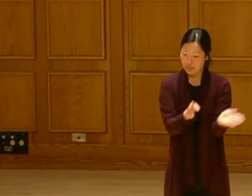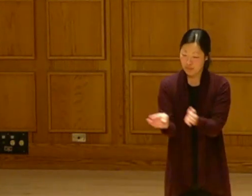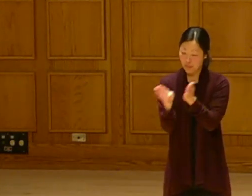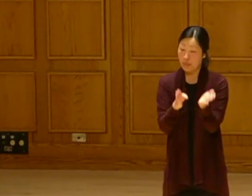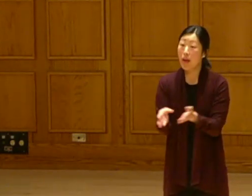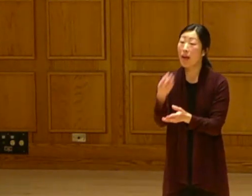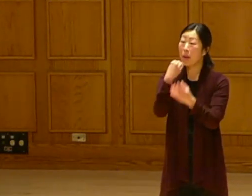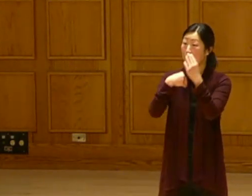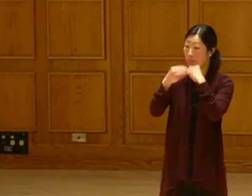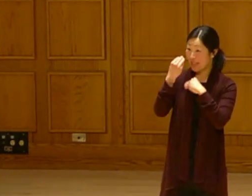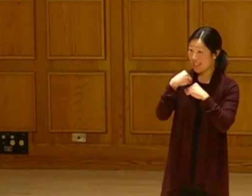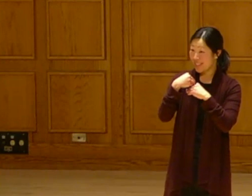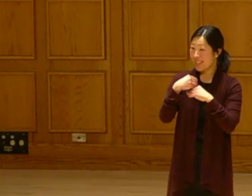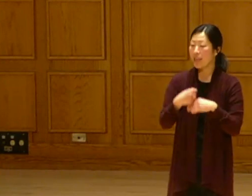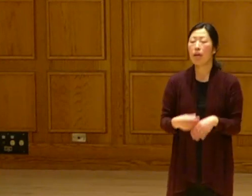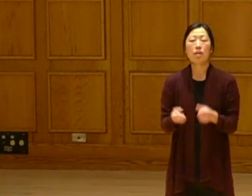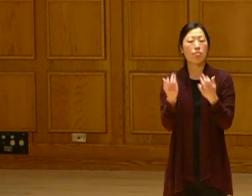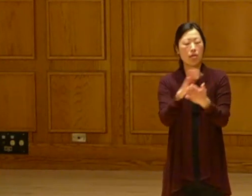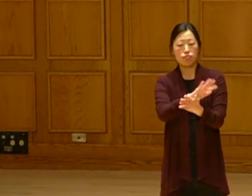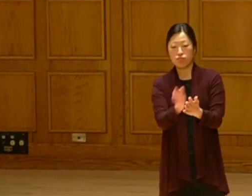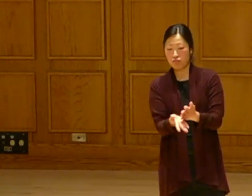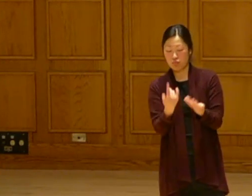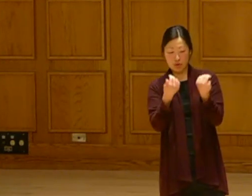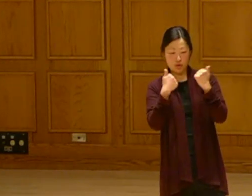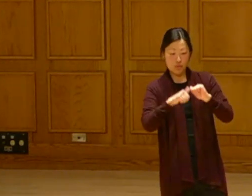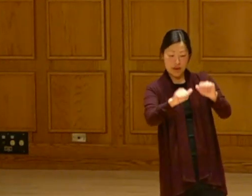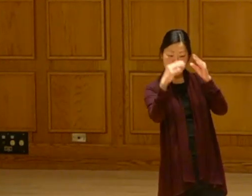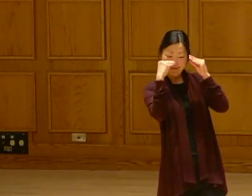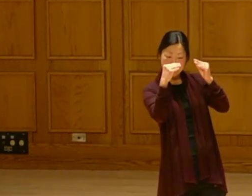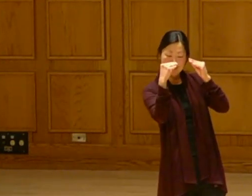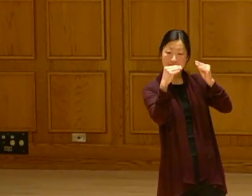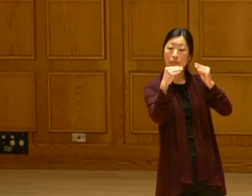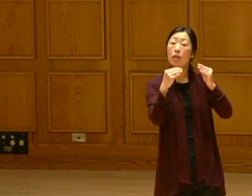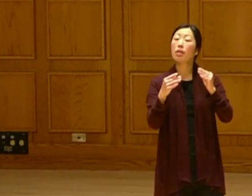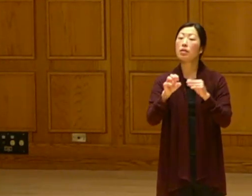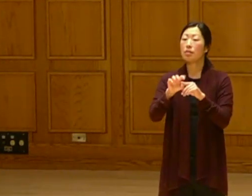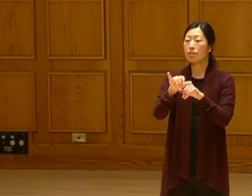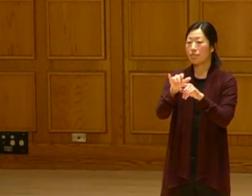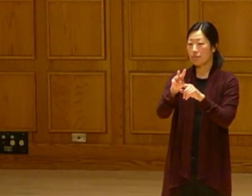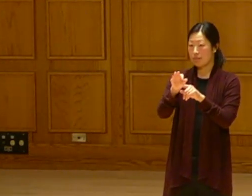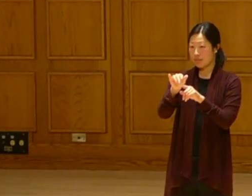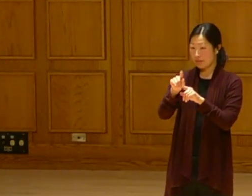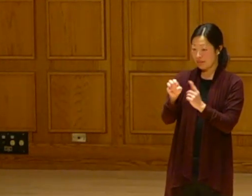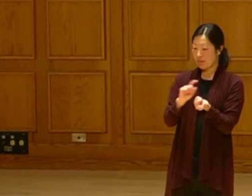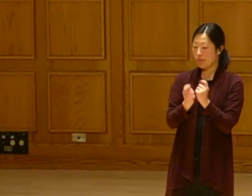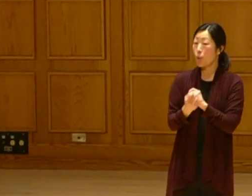There's so many different avenues we're trying to convey and climate change is one of those big things that we talk about.